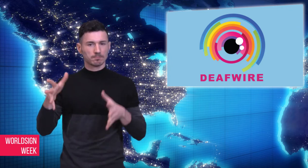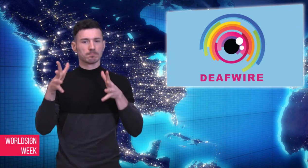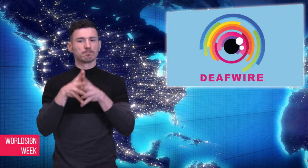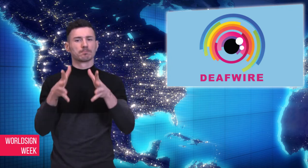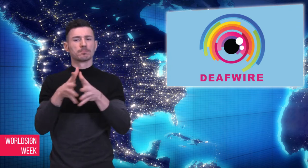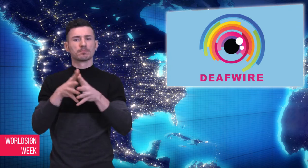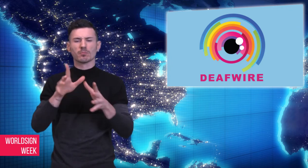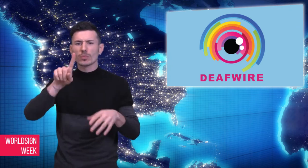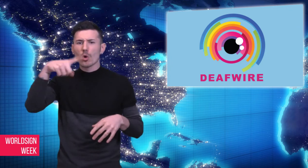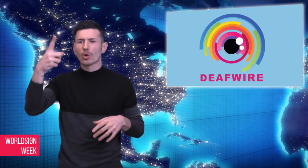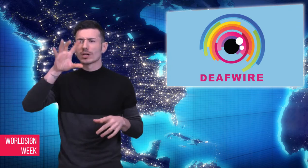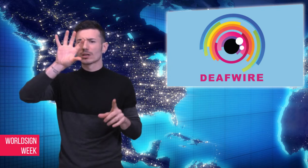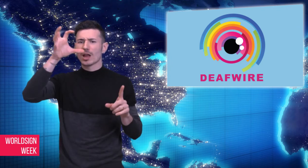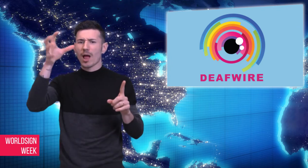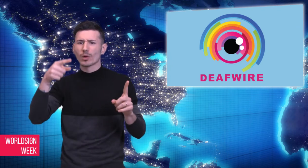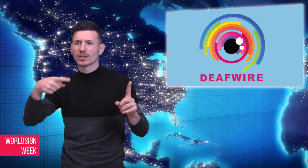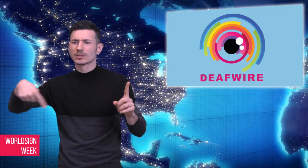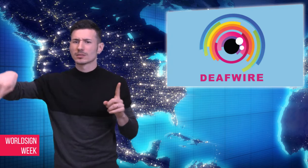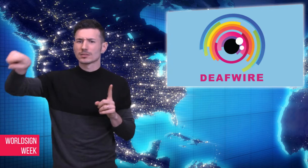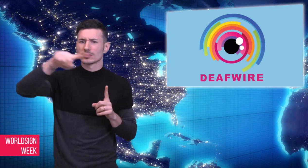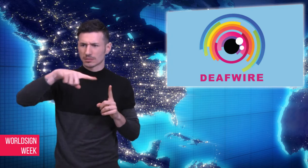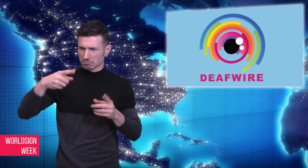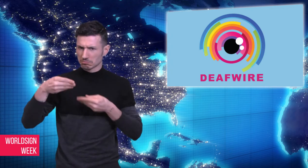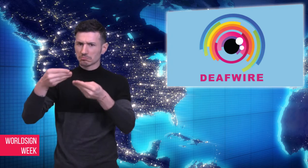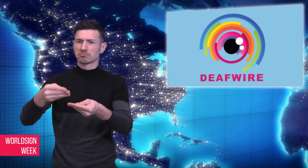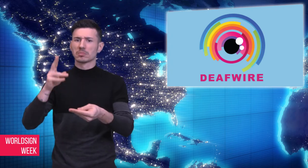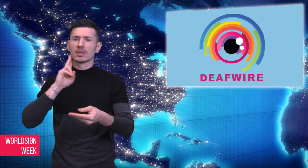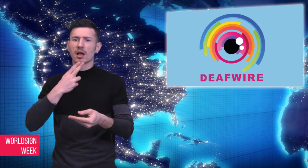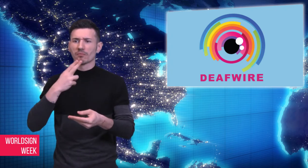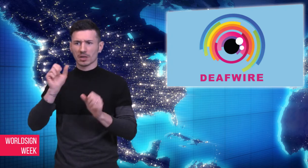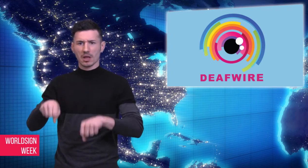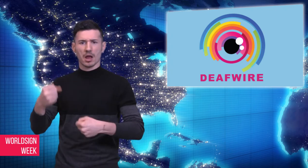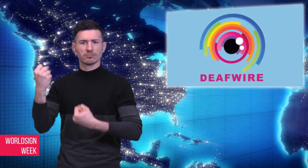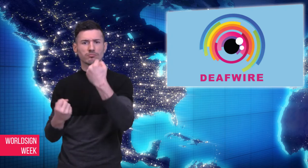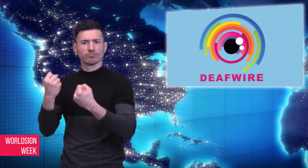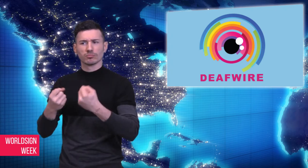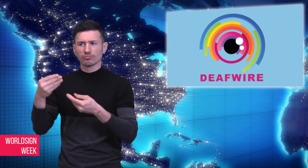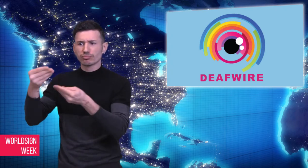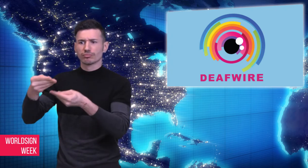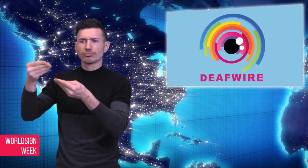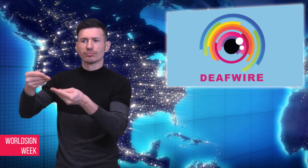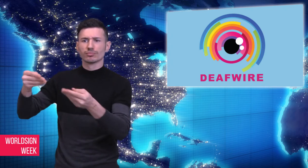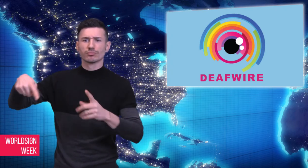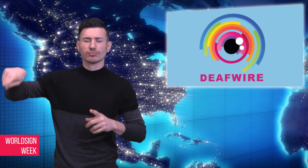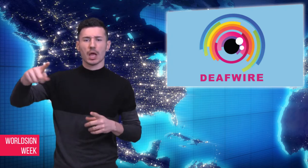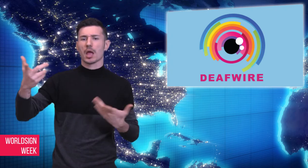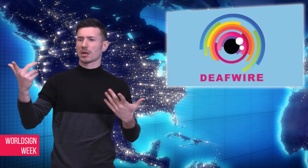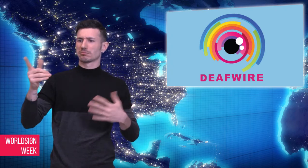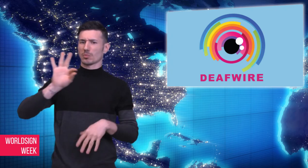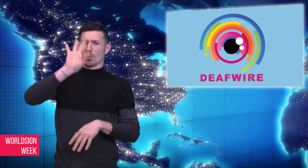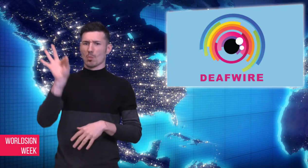refused to allow Deaf people to drive. The Chief Minister of